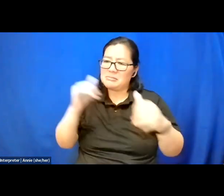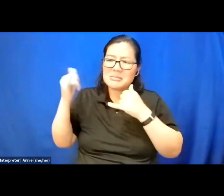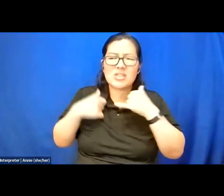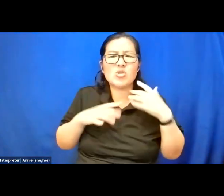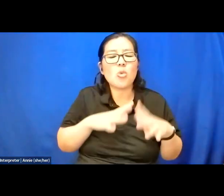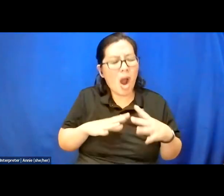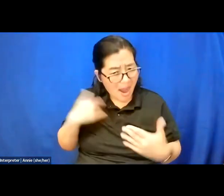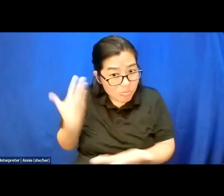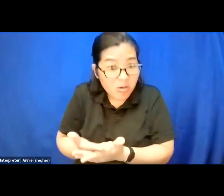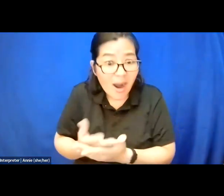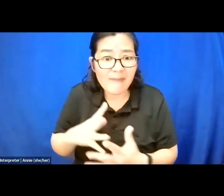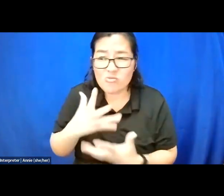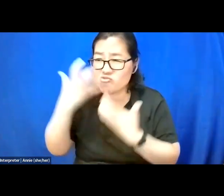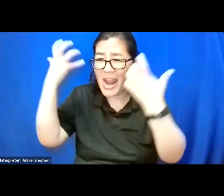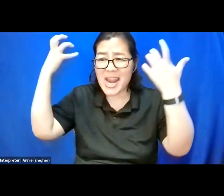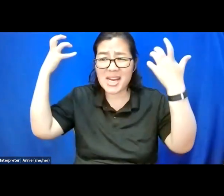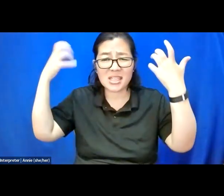Do I ingest this seed?